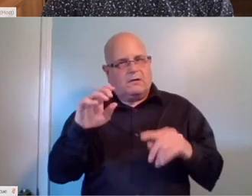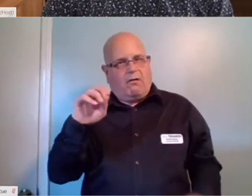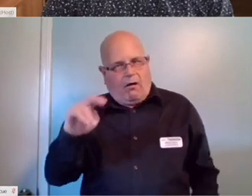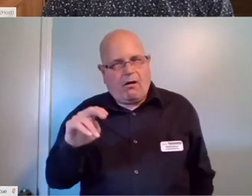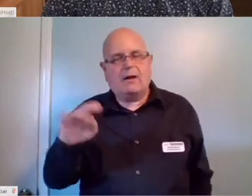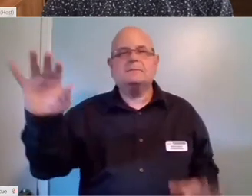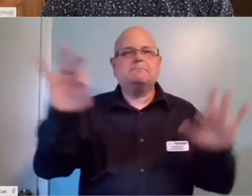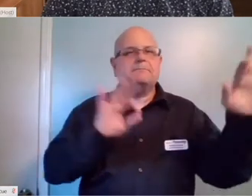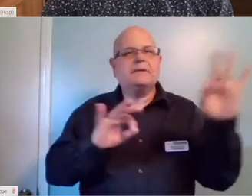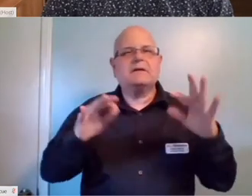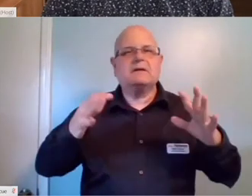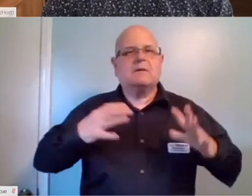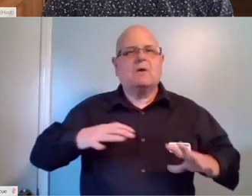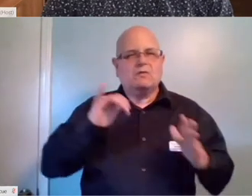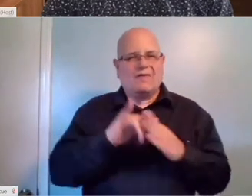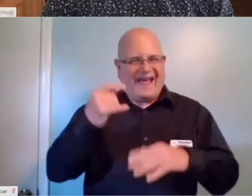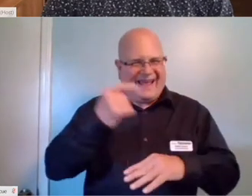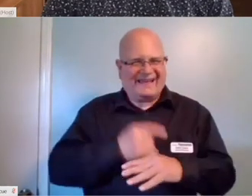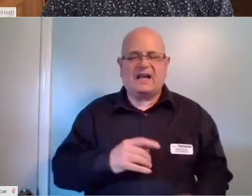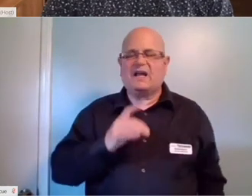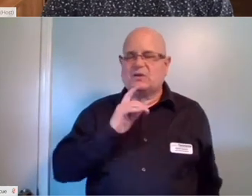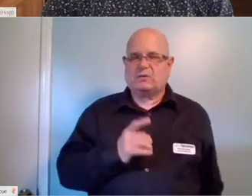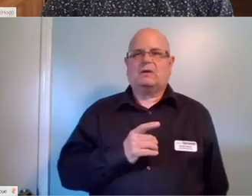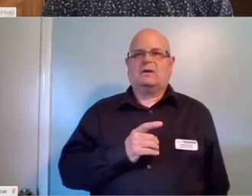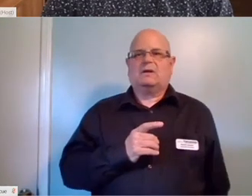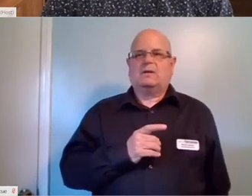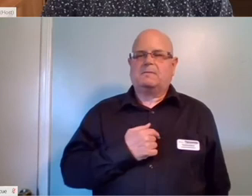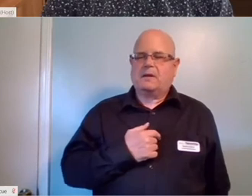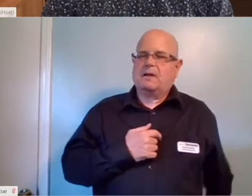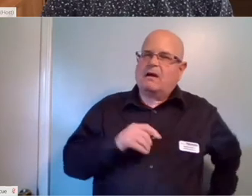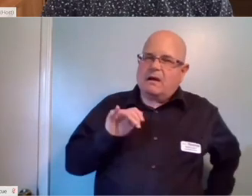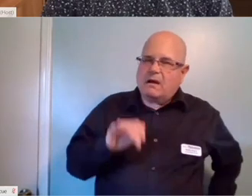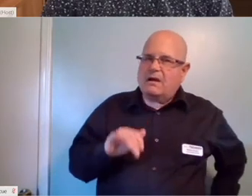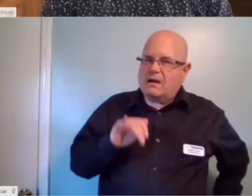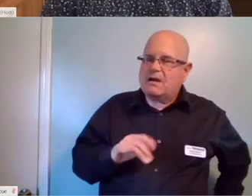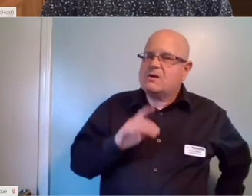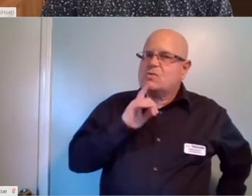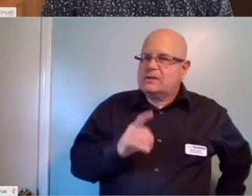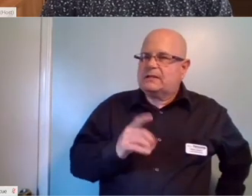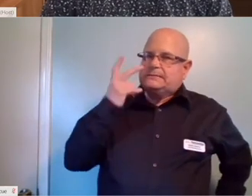pick out her outfit that day, it's just really eye opening, like just how much of a game